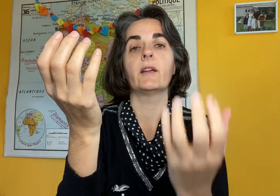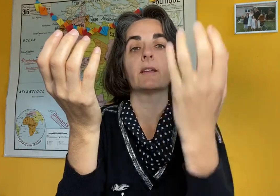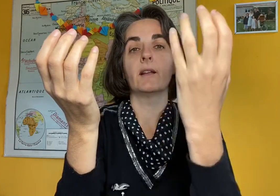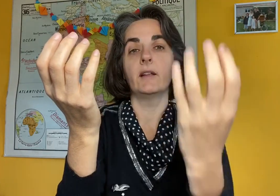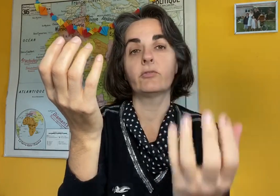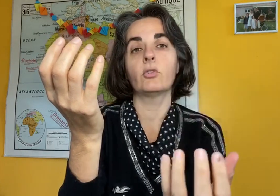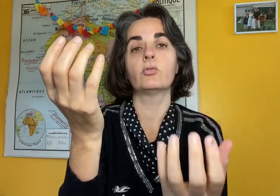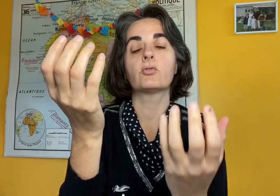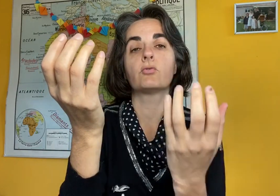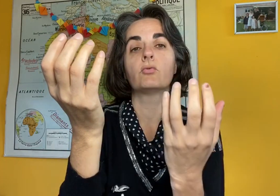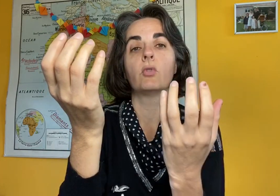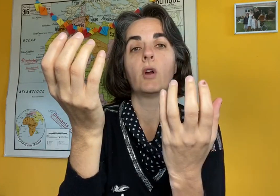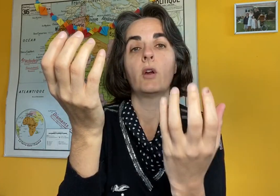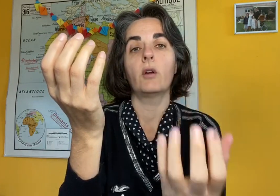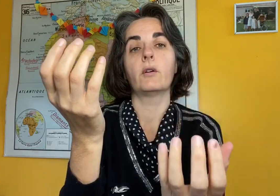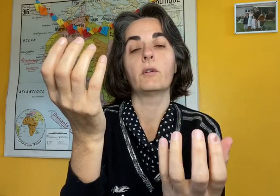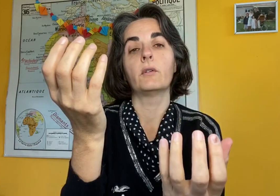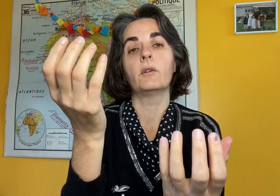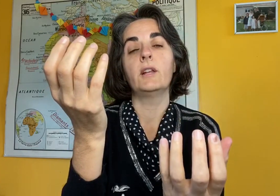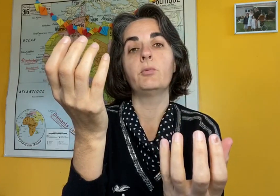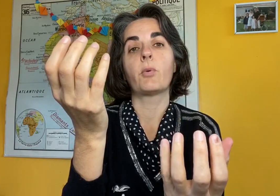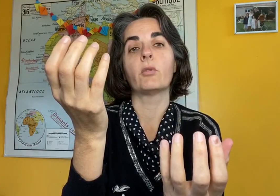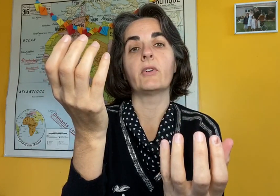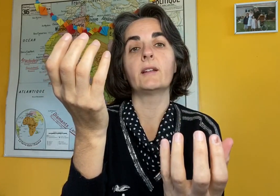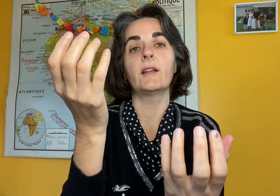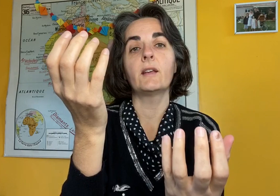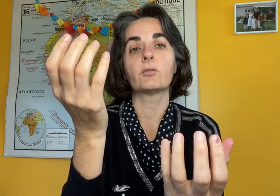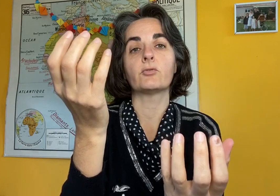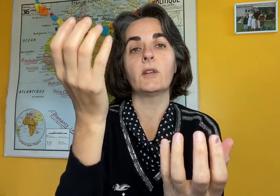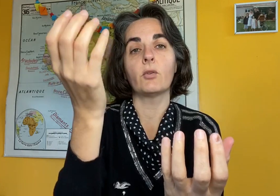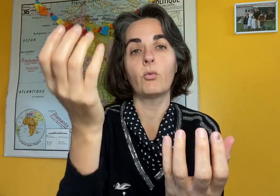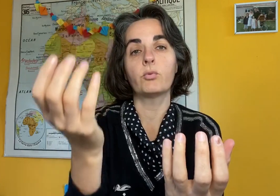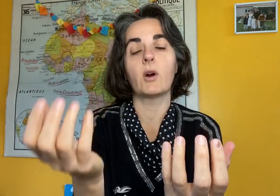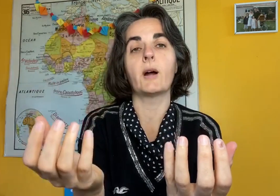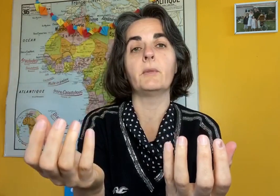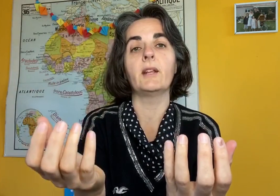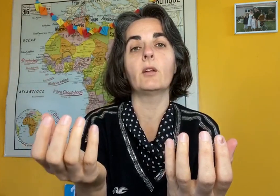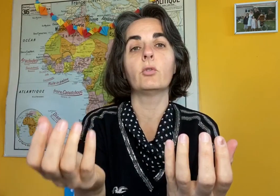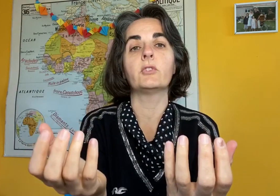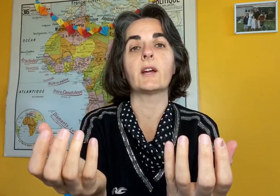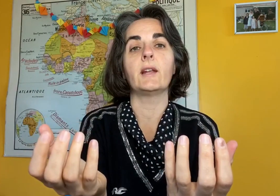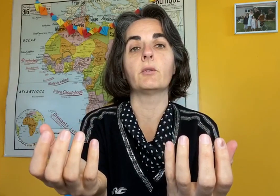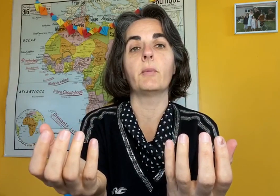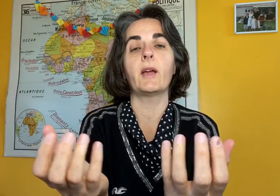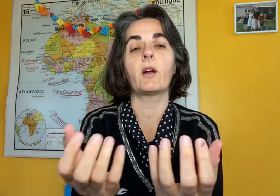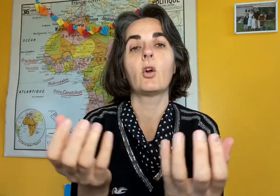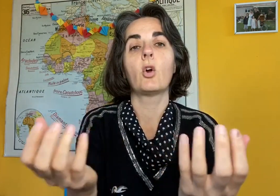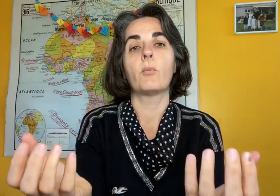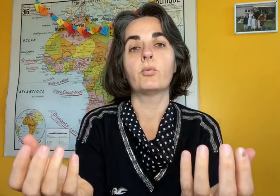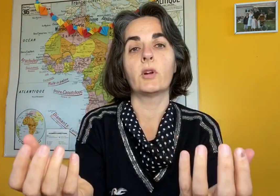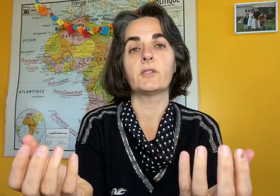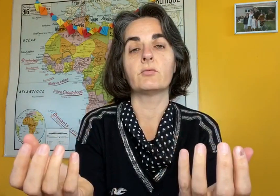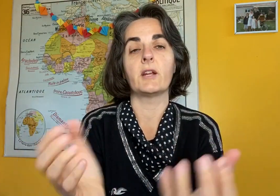cabbage leaves, ibuprofen, and then we can use the breast pump to relieve ourselves.